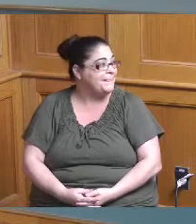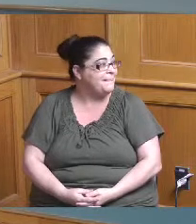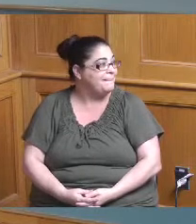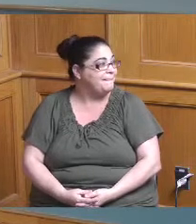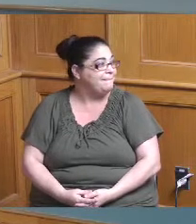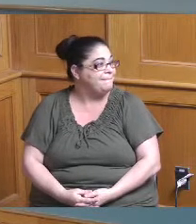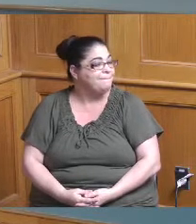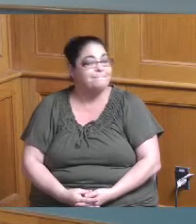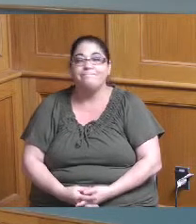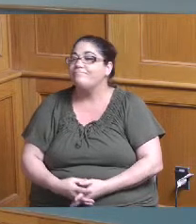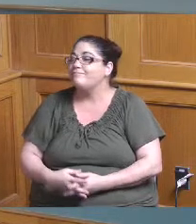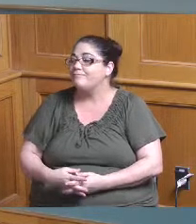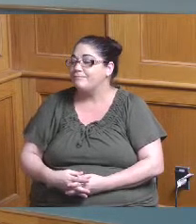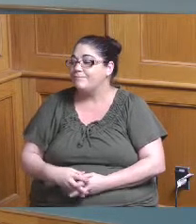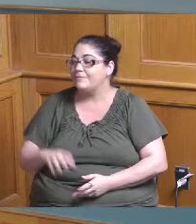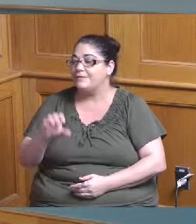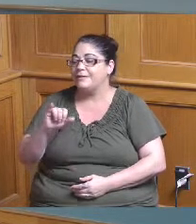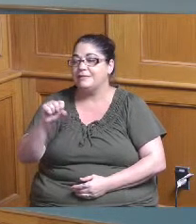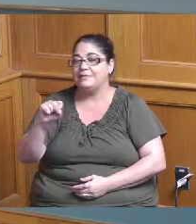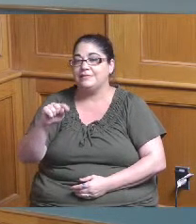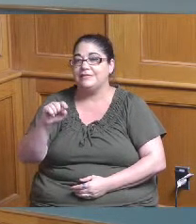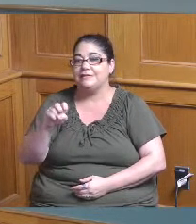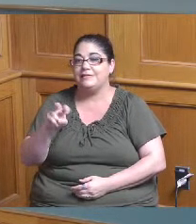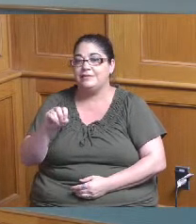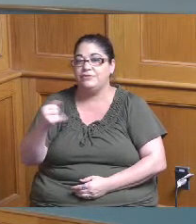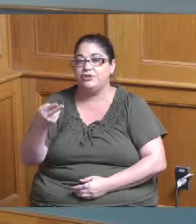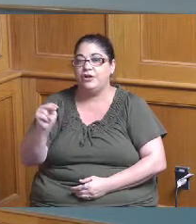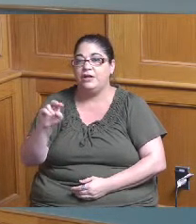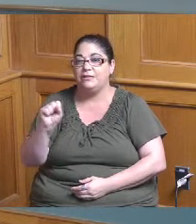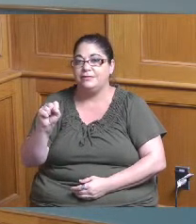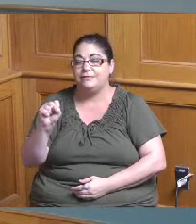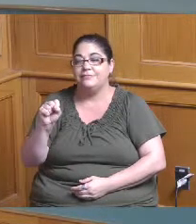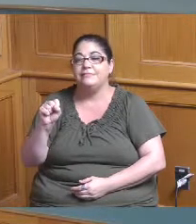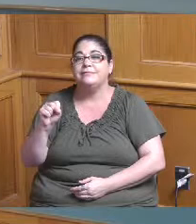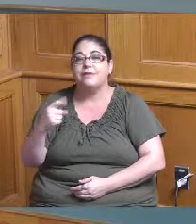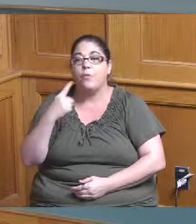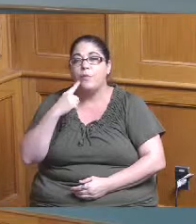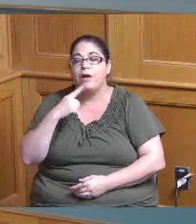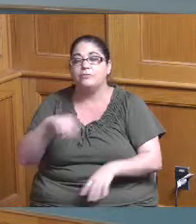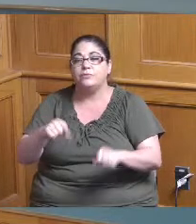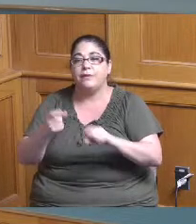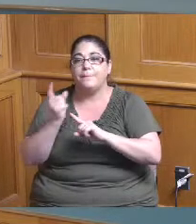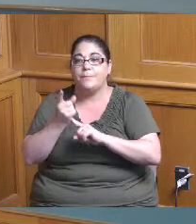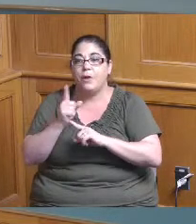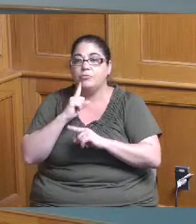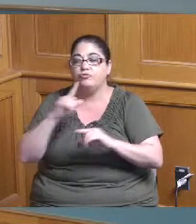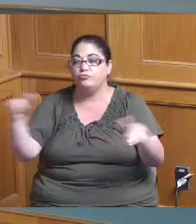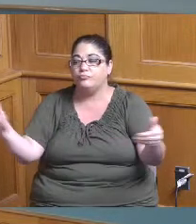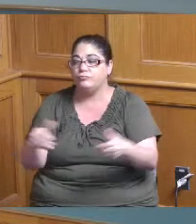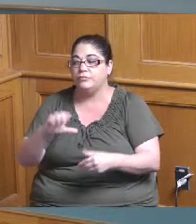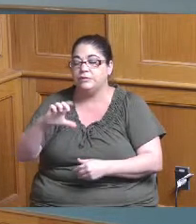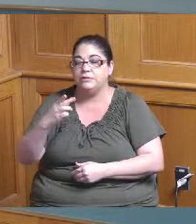thank you Madam President Steve Johns Assistant Director of Planning and Development I just wanted to take a quick moment to introduce Chris Schneider who will be doing this